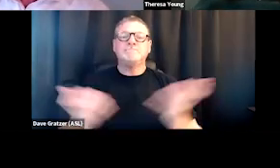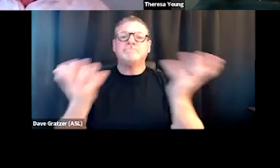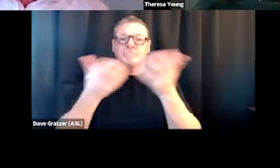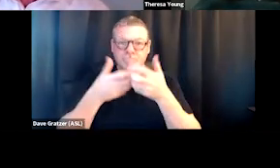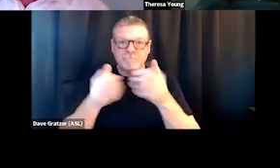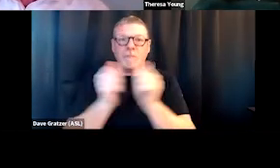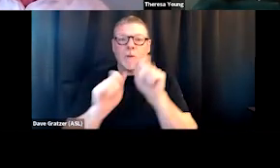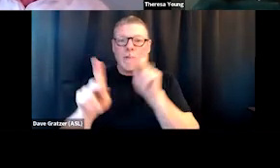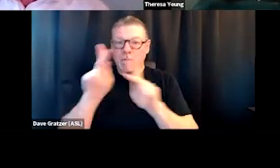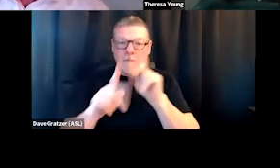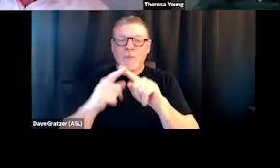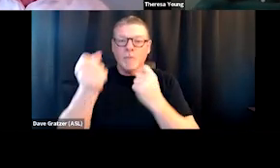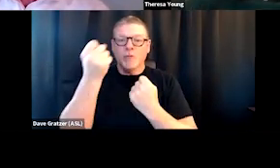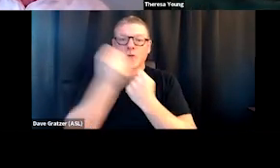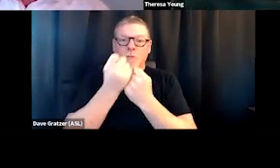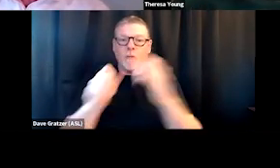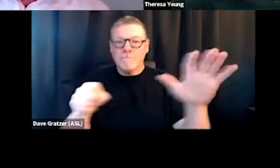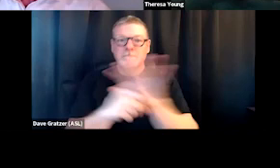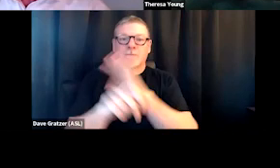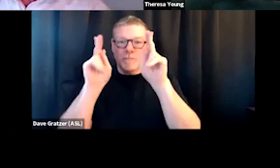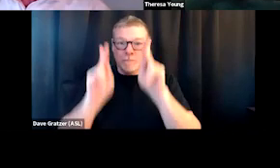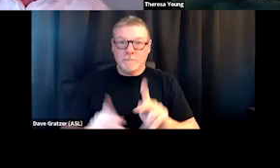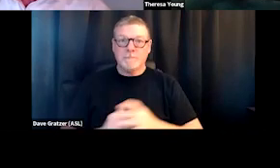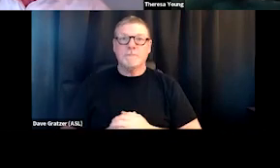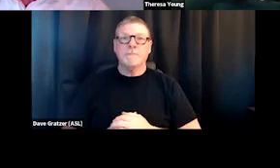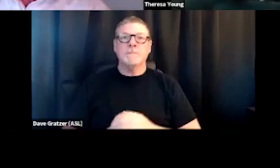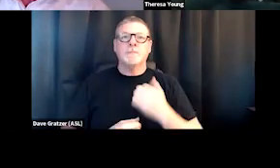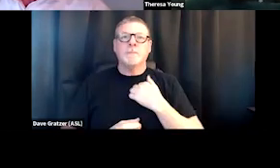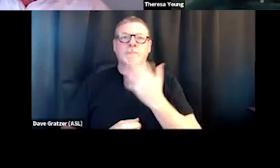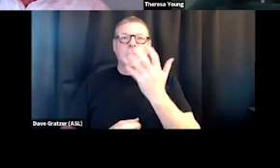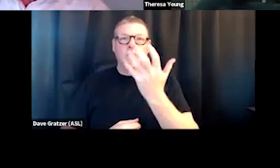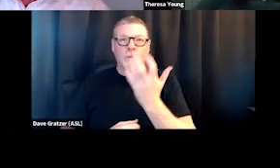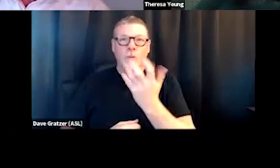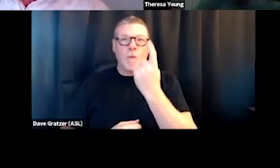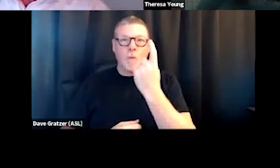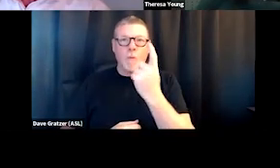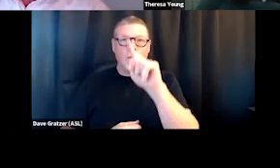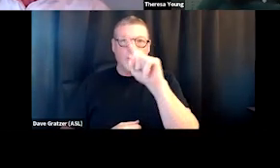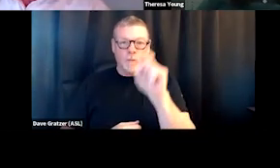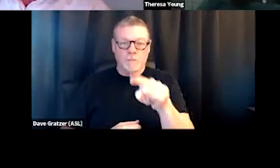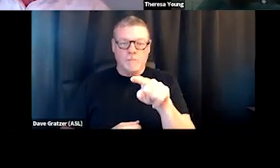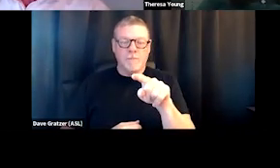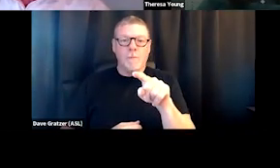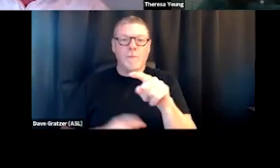to support the whole person. So I want to do one question from the audience first